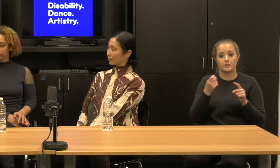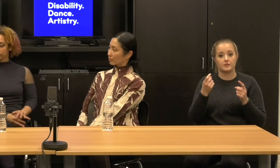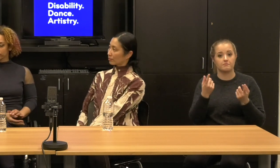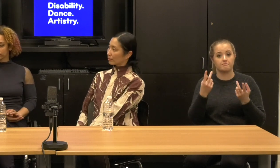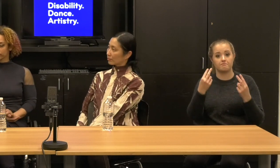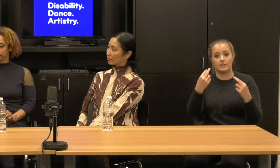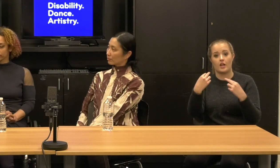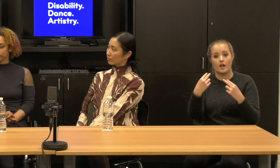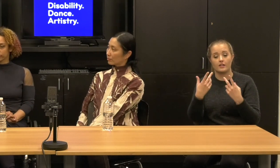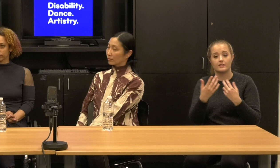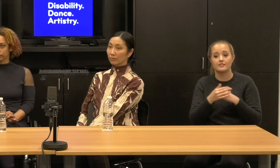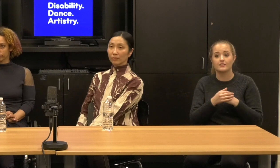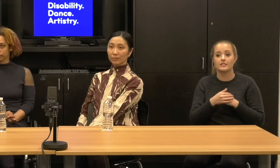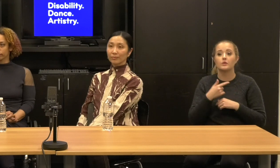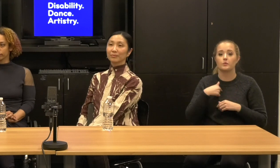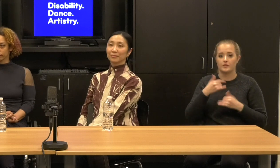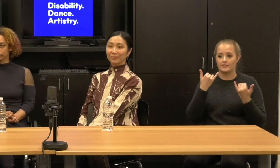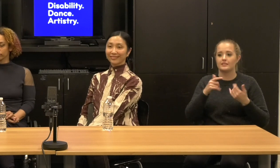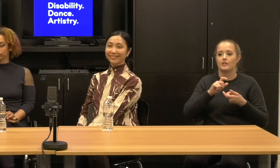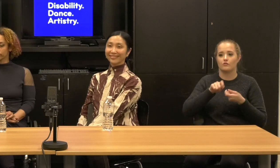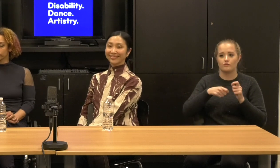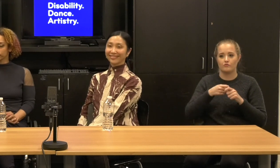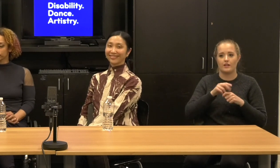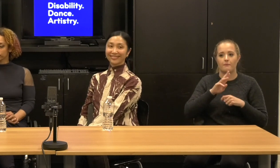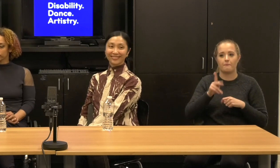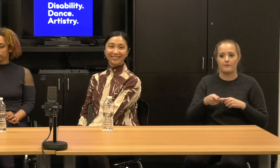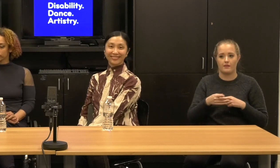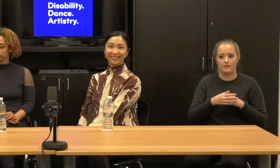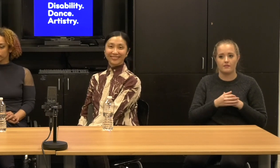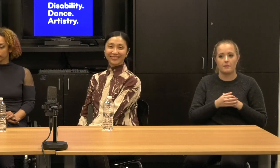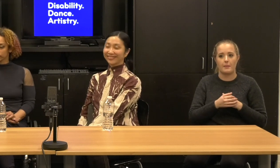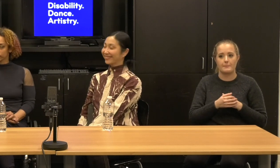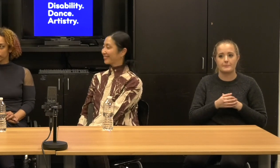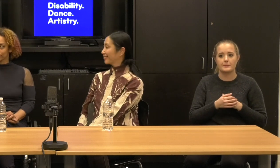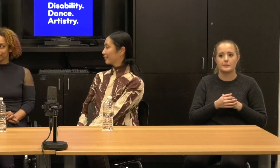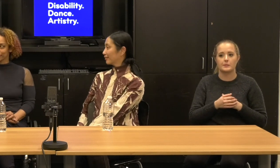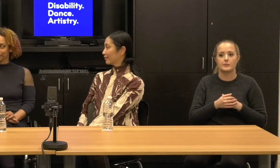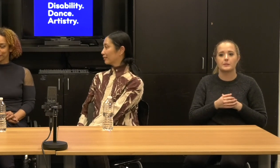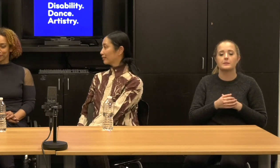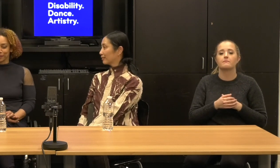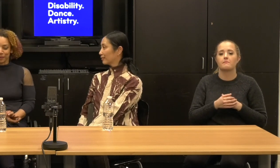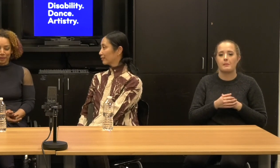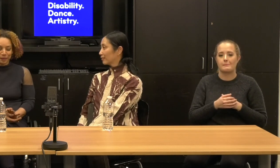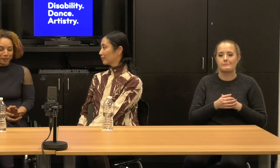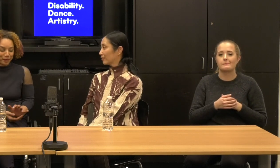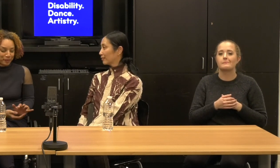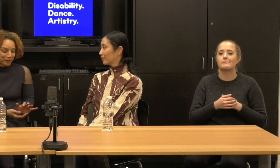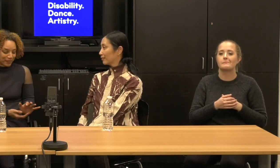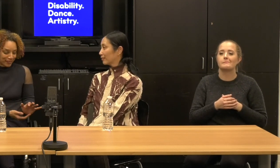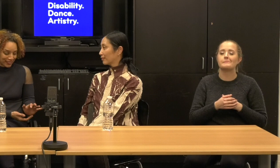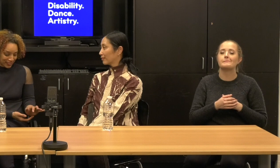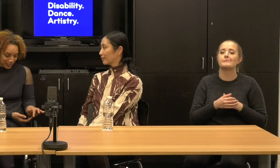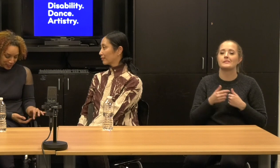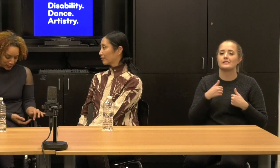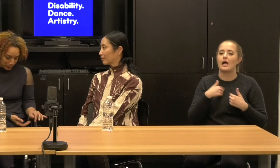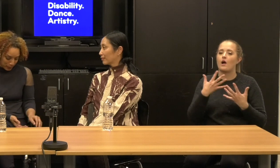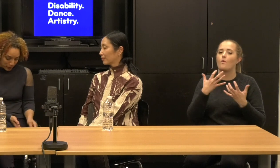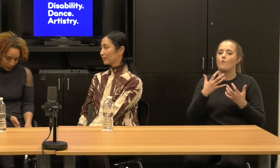starting to wrap up here. Um, but [01:43:52] I wanna just say that, I mean we set it at the top and if you're just joining